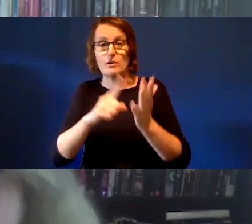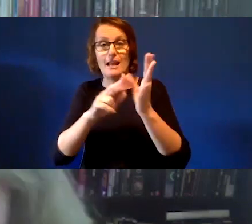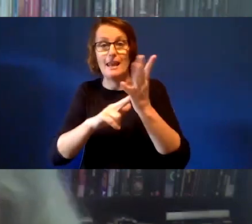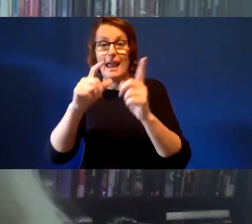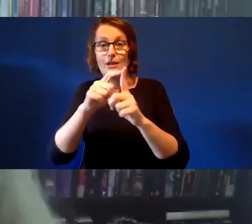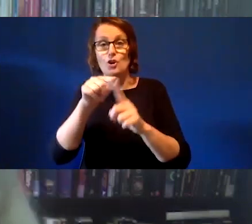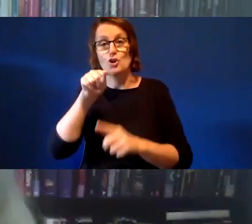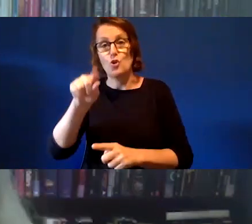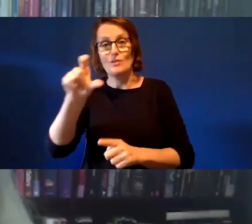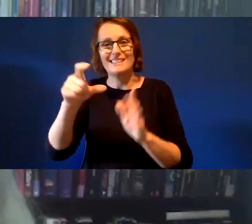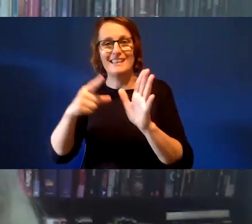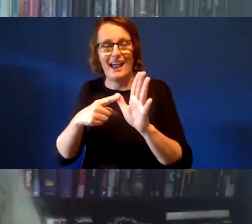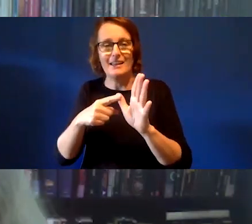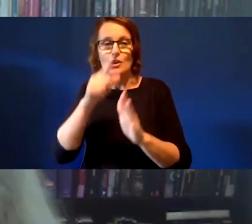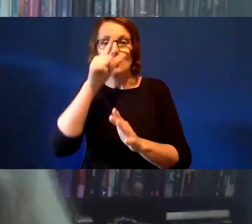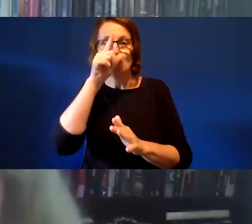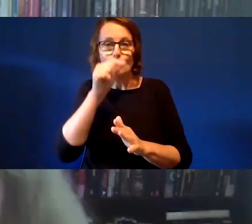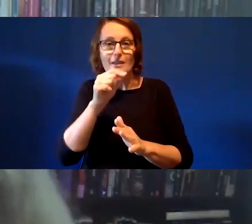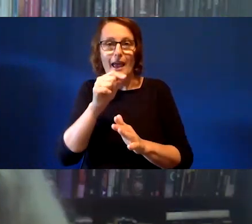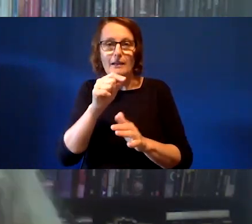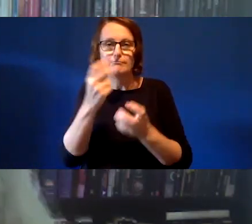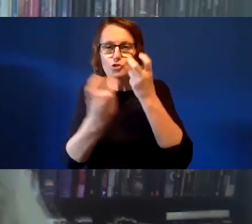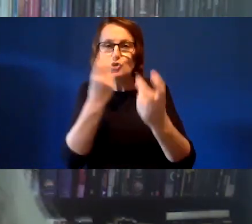it in the chat because you can't hyperlink it, but, yeah, you can